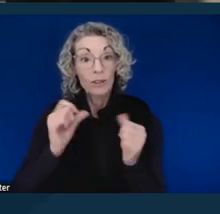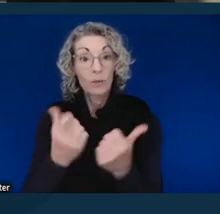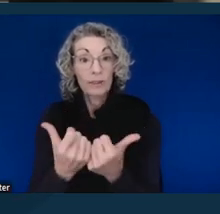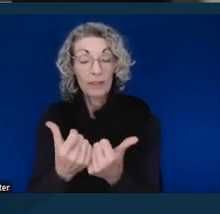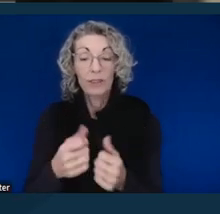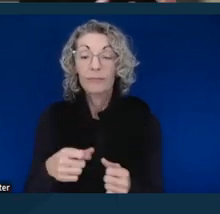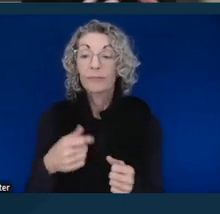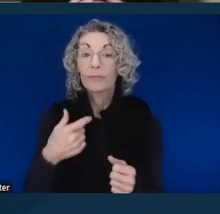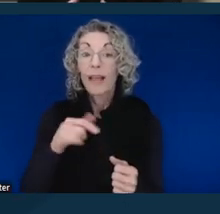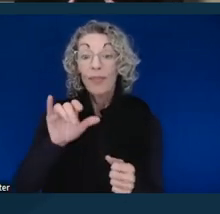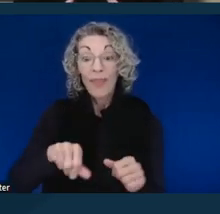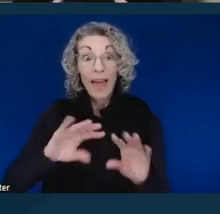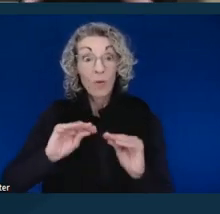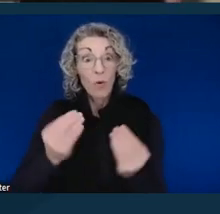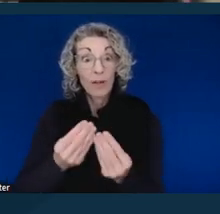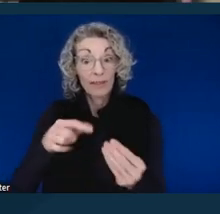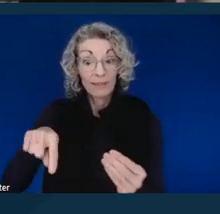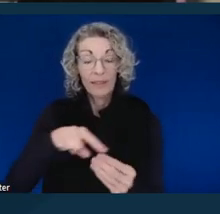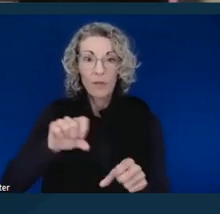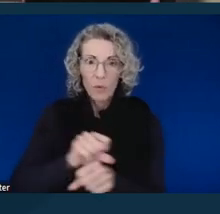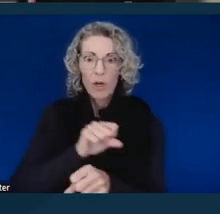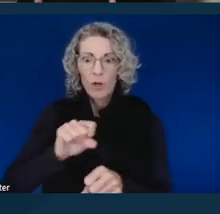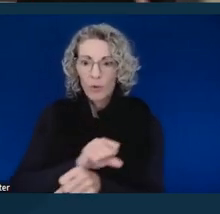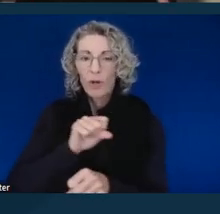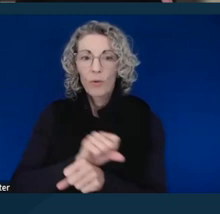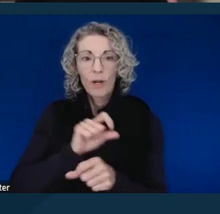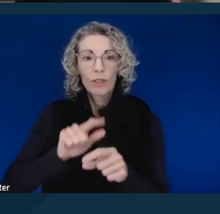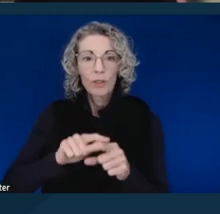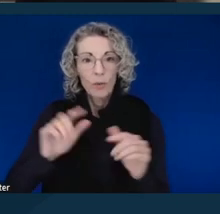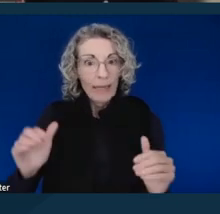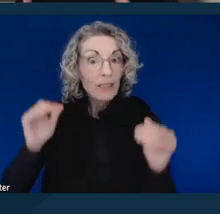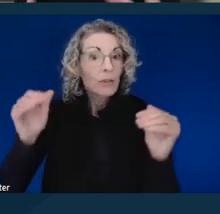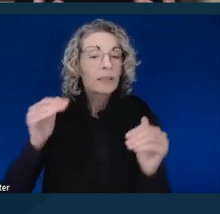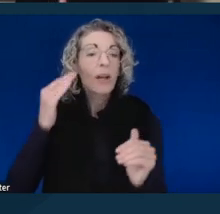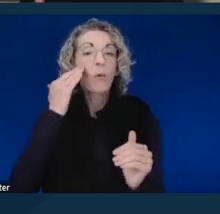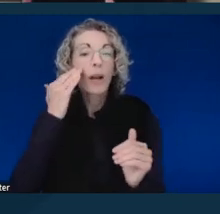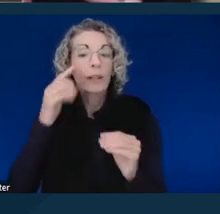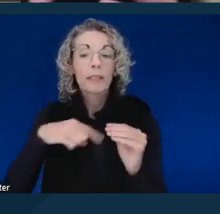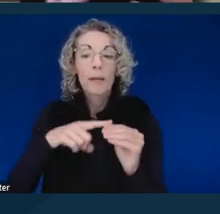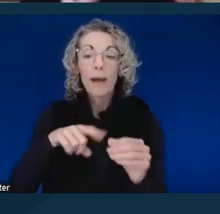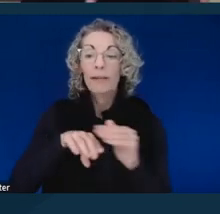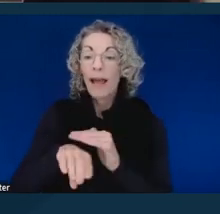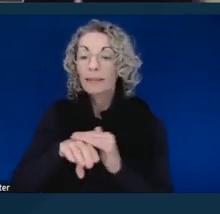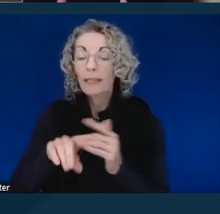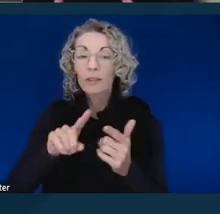around just broadening awareness of access to the courts, access to the legal profession,